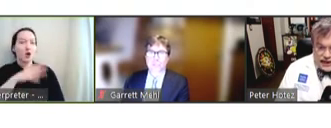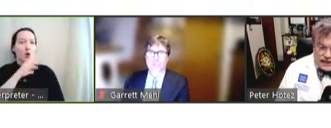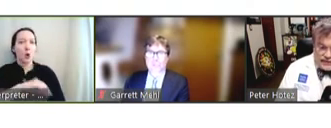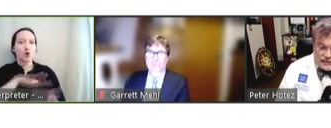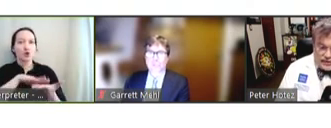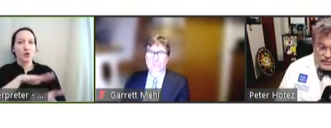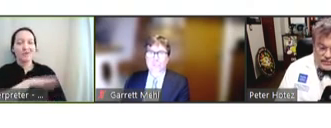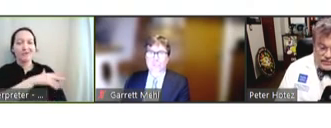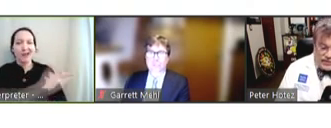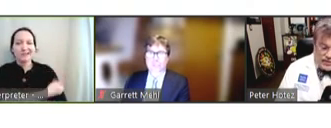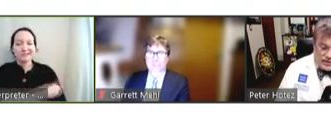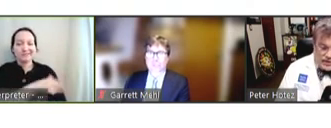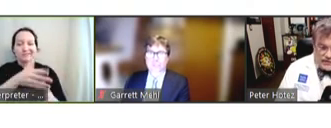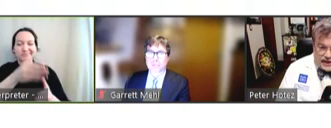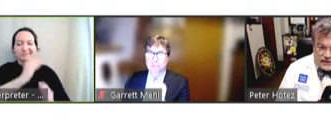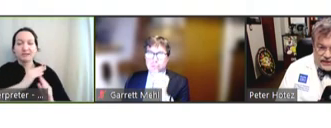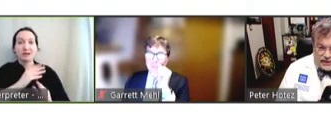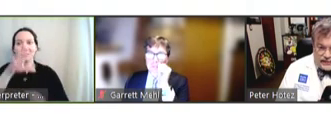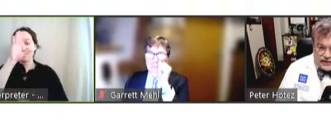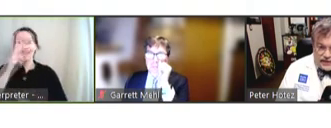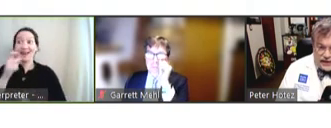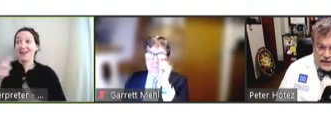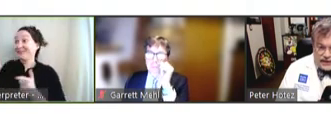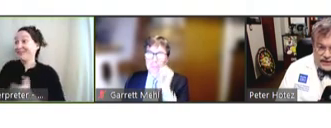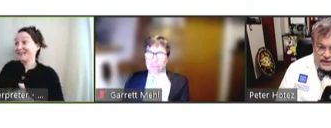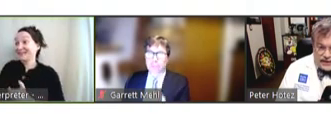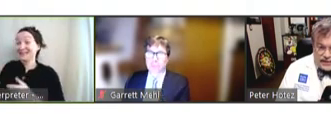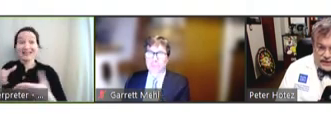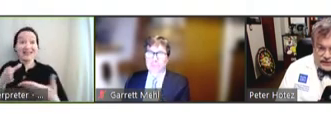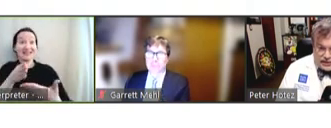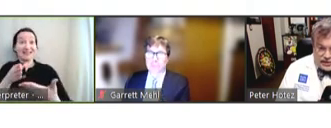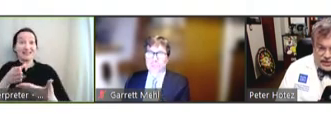And even though we weren't going to be fast on the front end -- it takes a little bit longer to